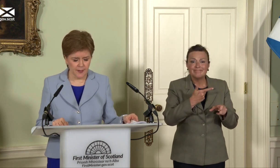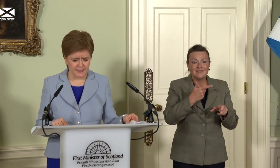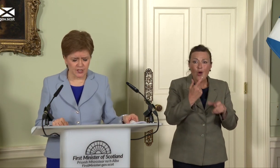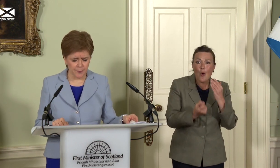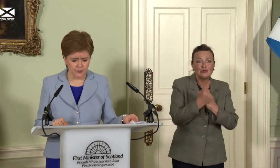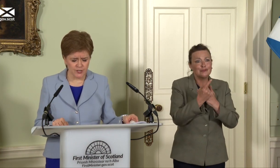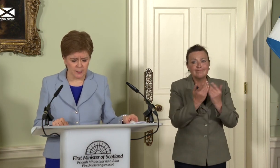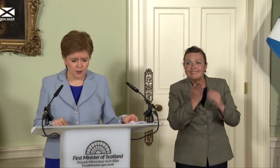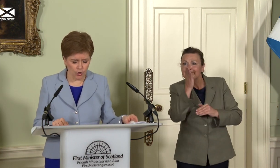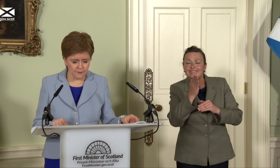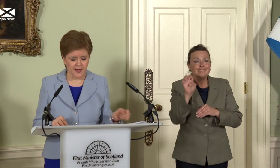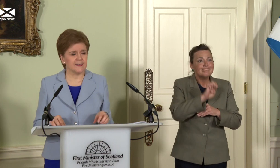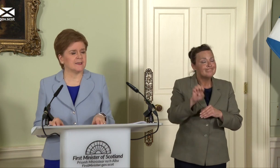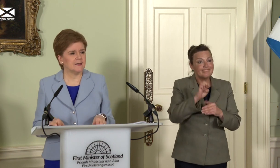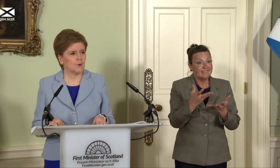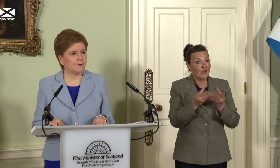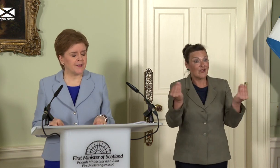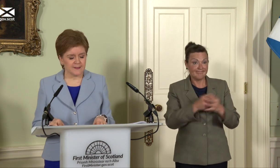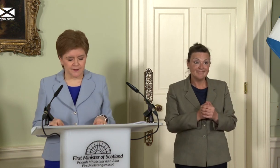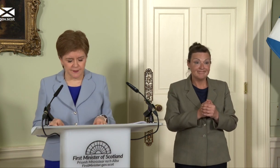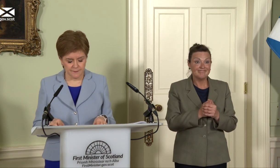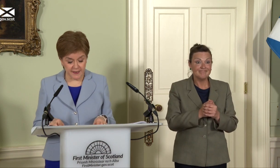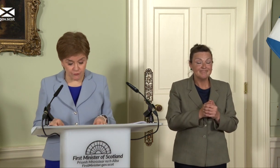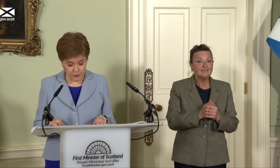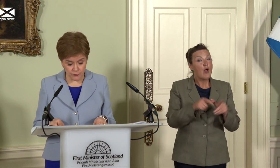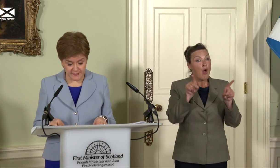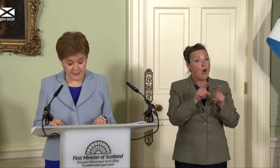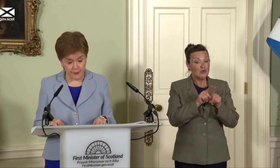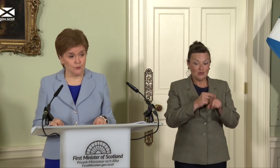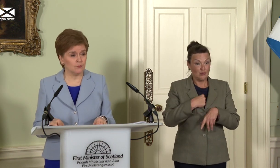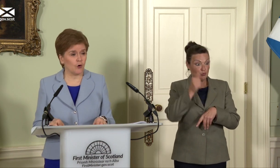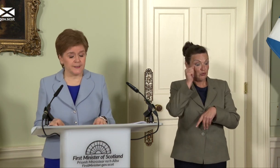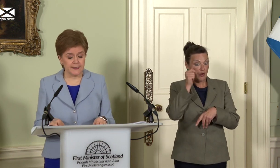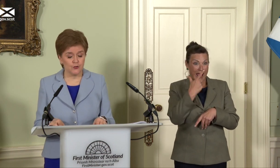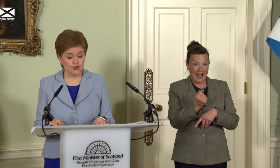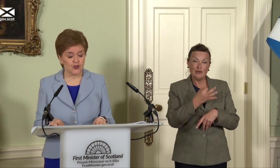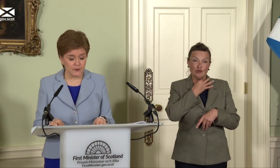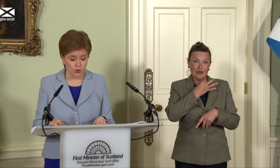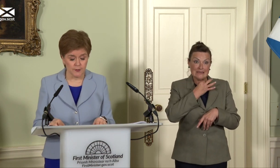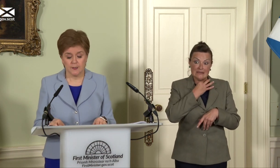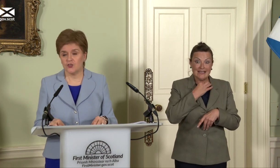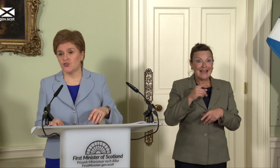And, to compound all of that, we face the very real risk now of an EU trade war due to the